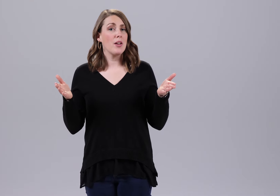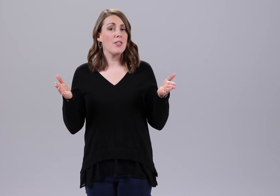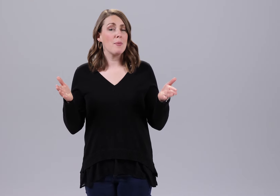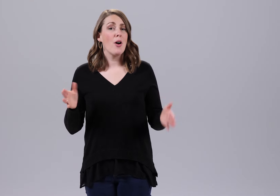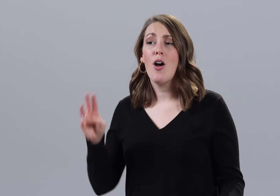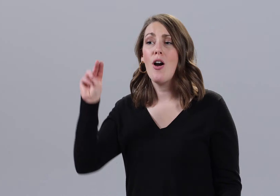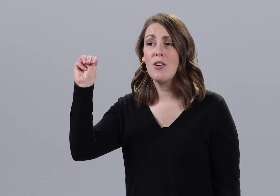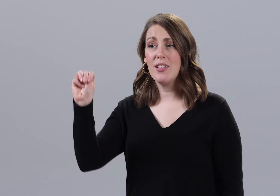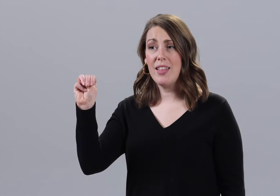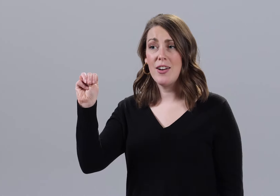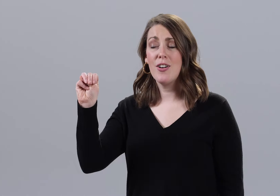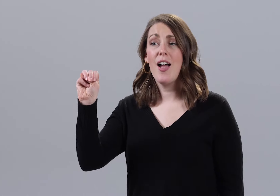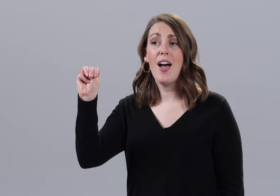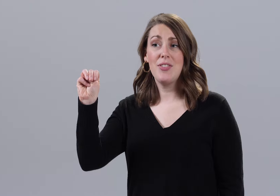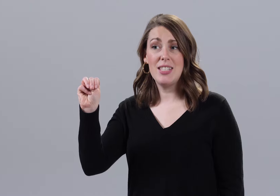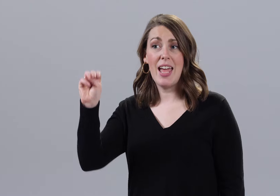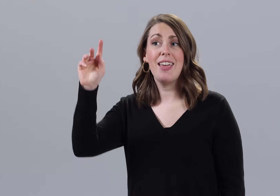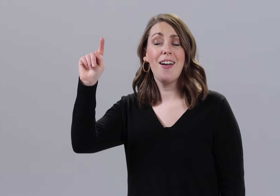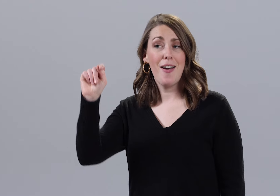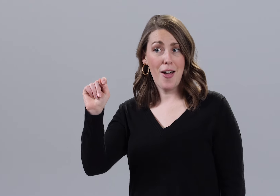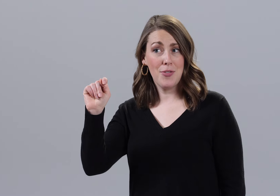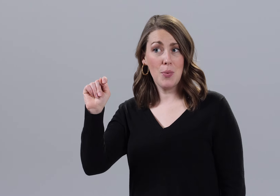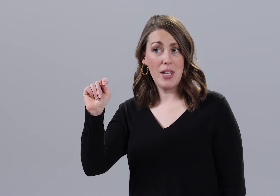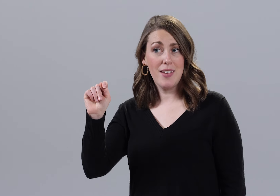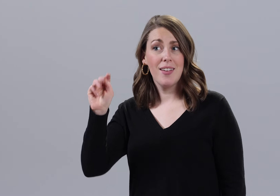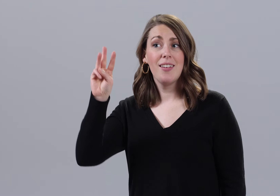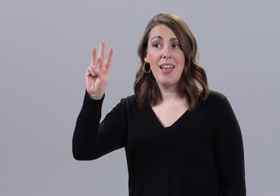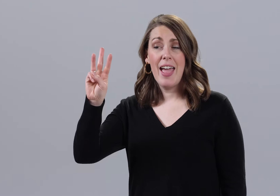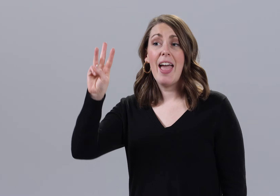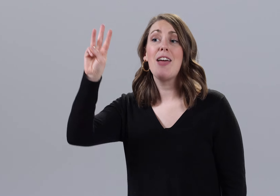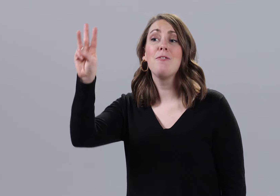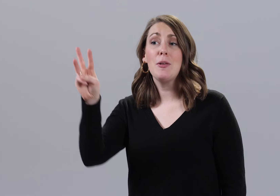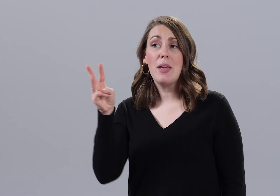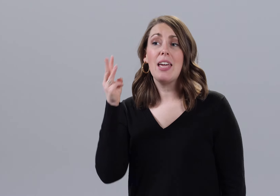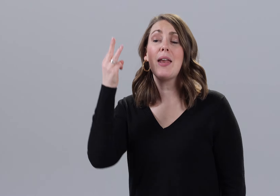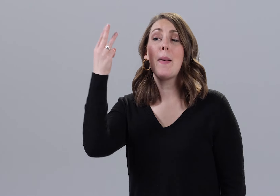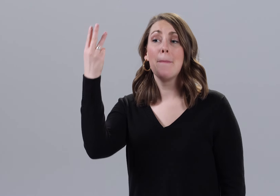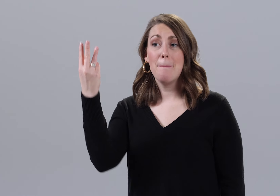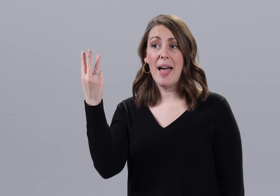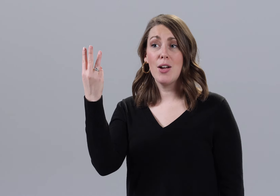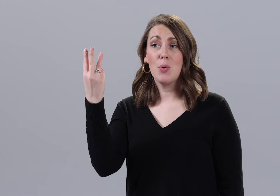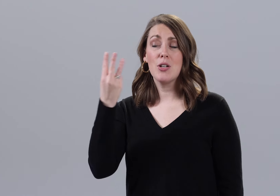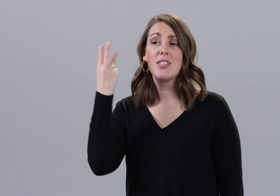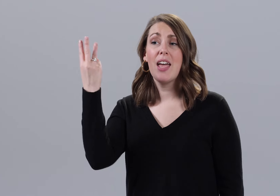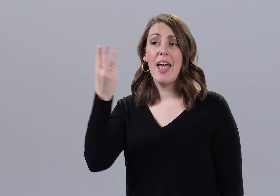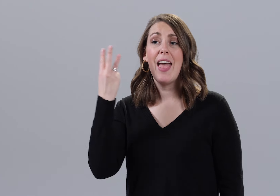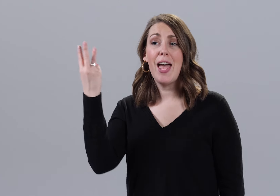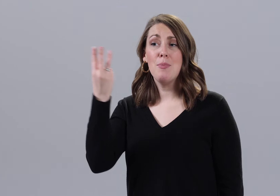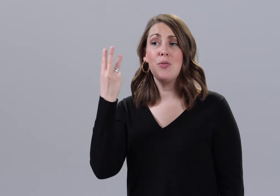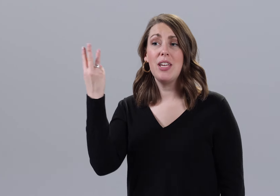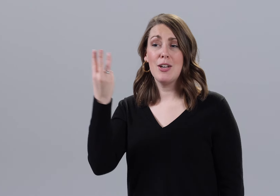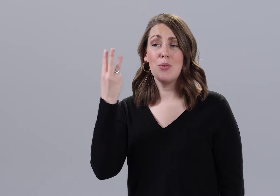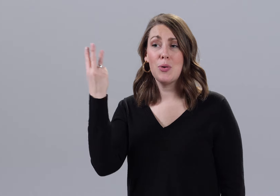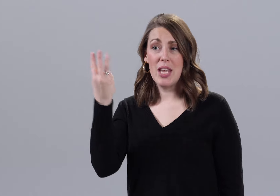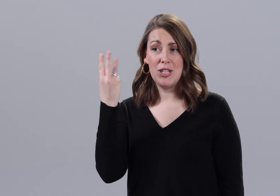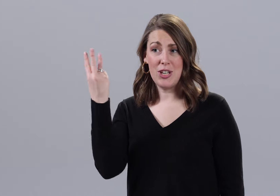of them are the letter of the day of the week and flipping it backwards and moving it in a rotation.